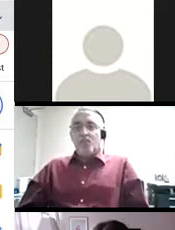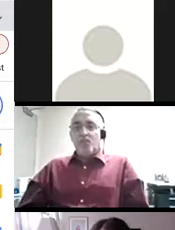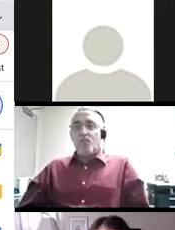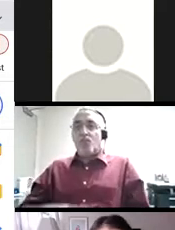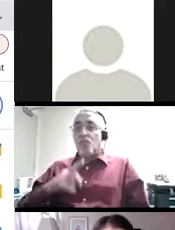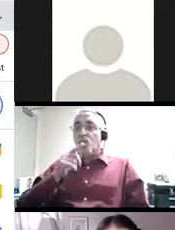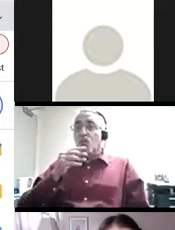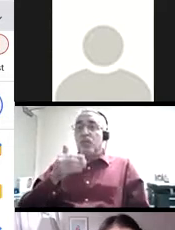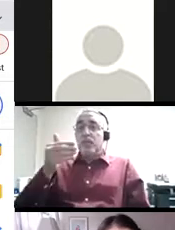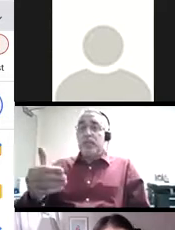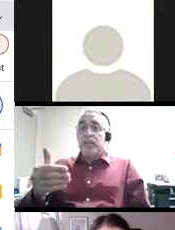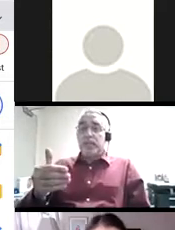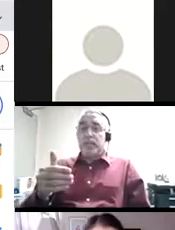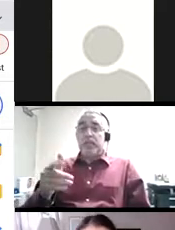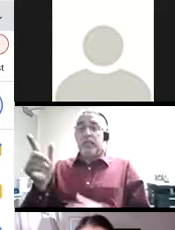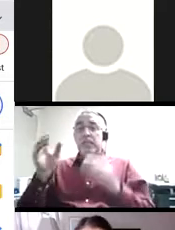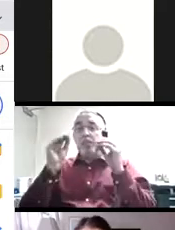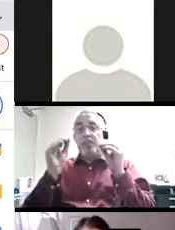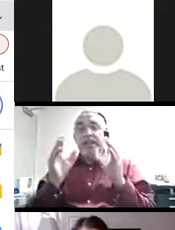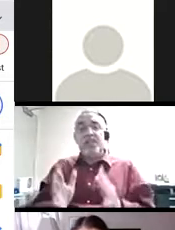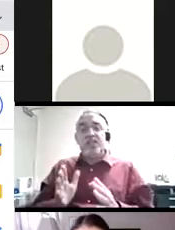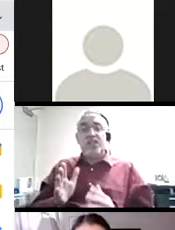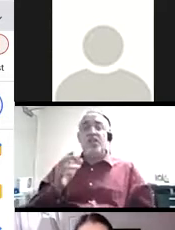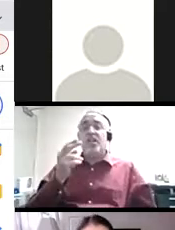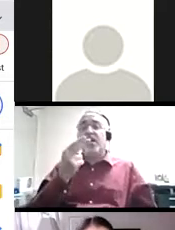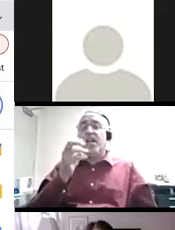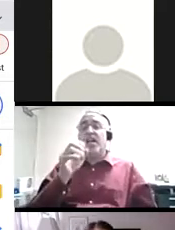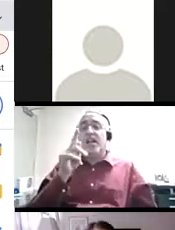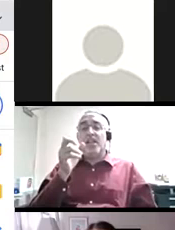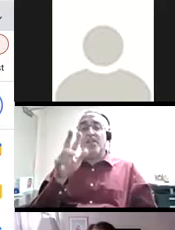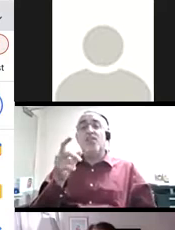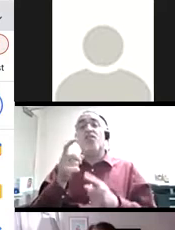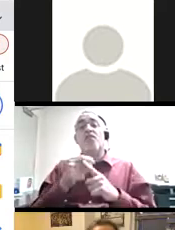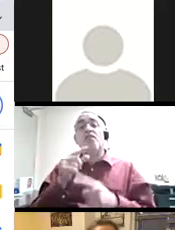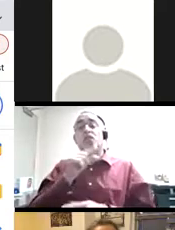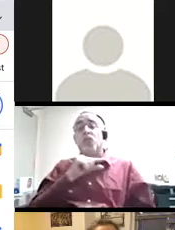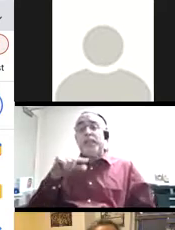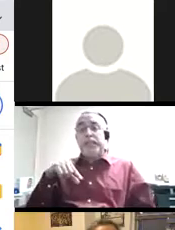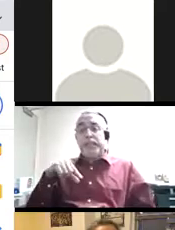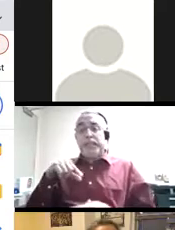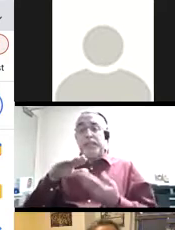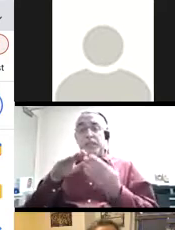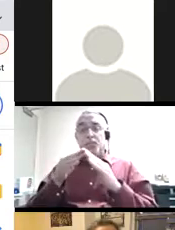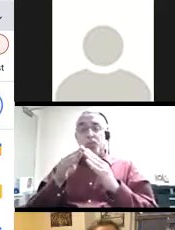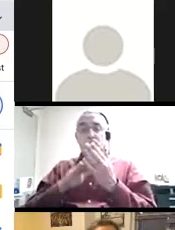Let's see. Our next presenter is Professor Heather Huggins of Queensborough Community College